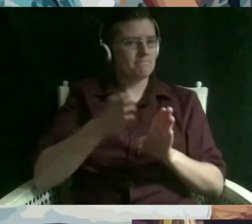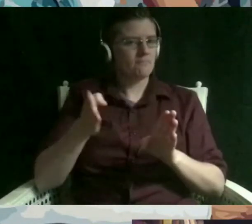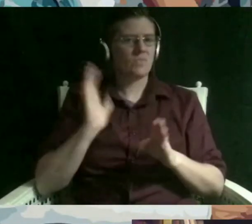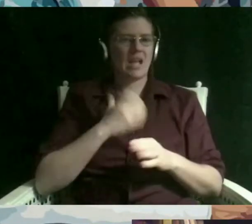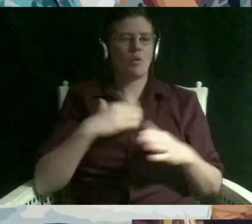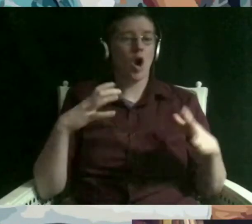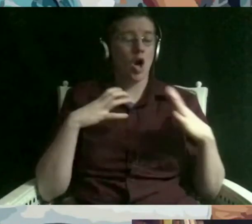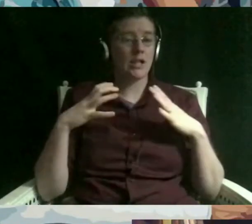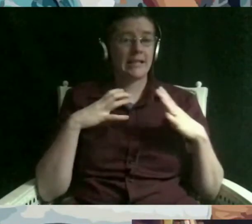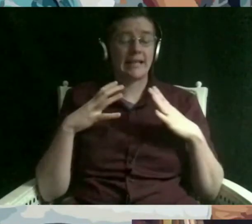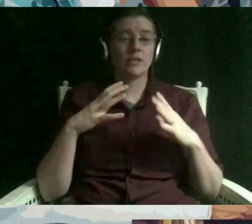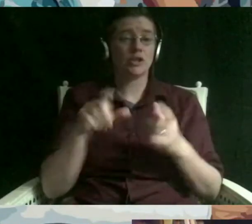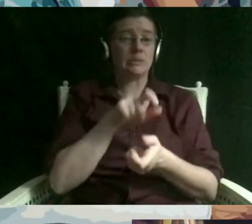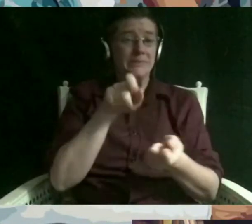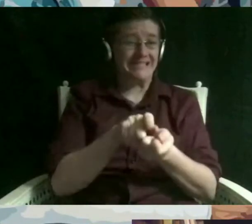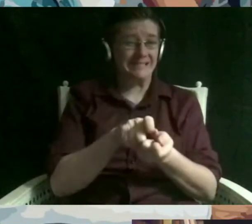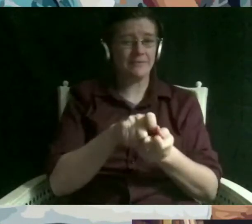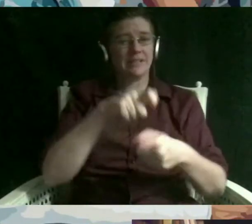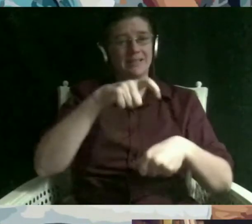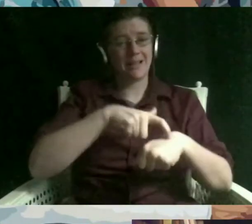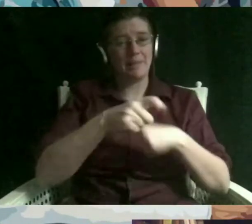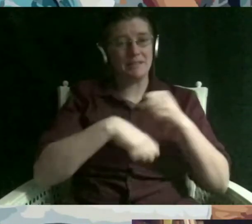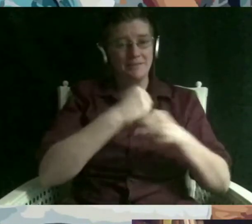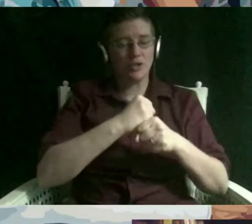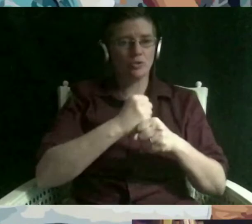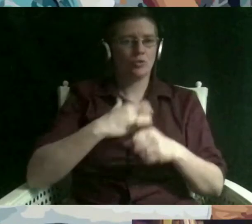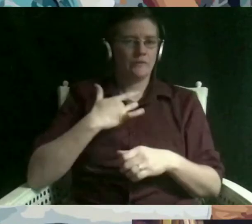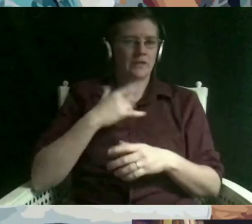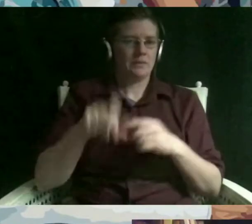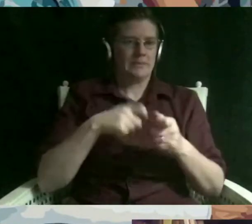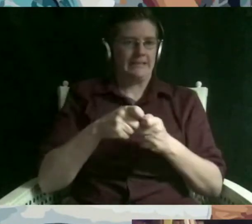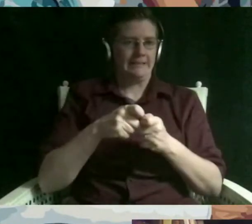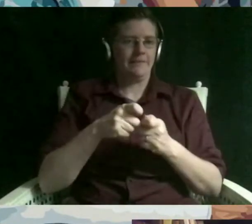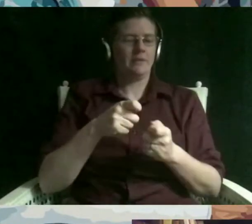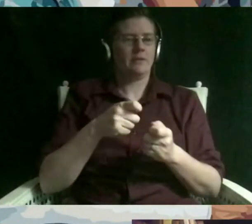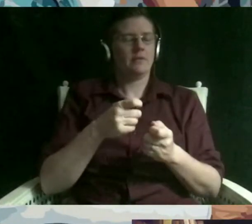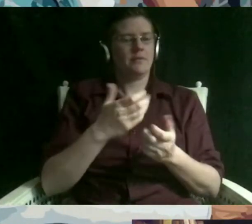make you feel very deliberate feelings um every week we have shabbat which is a time to just